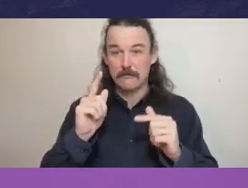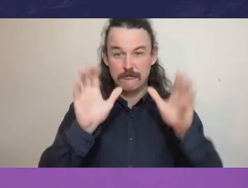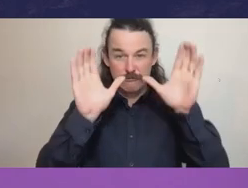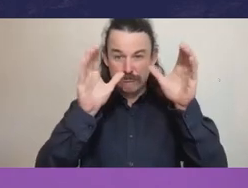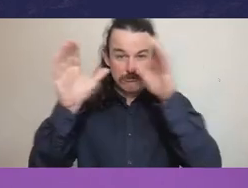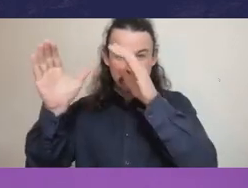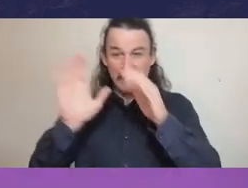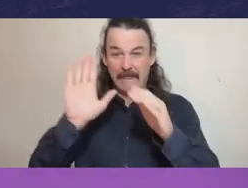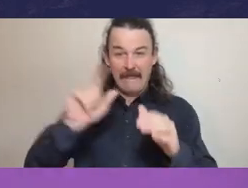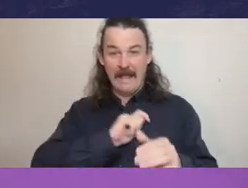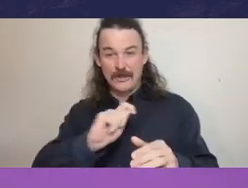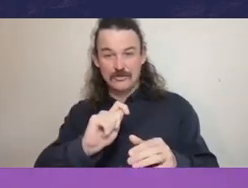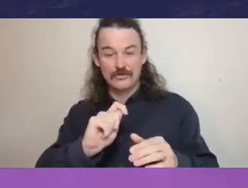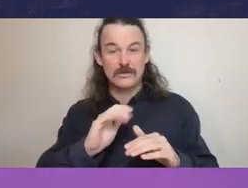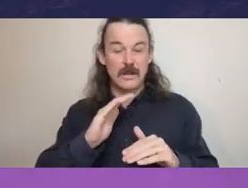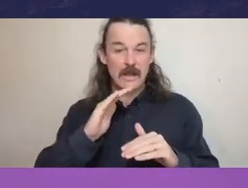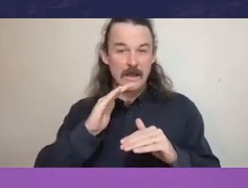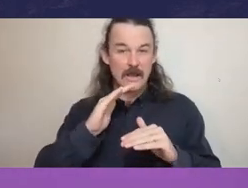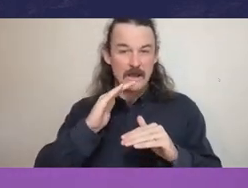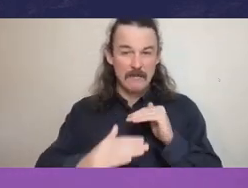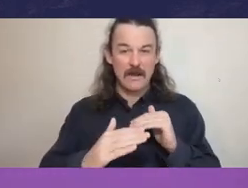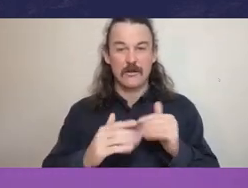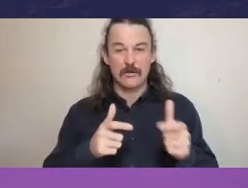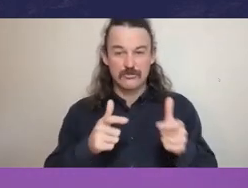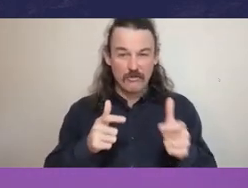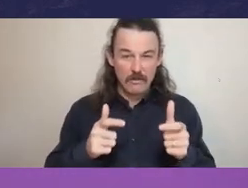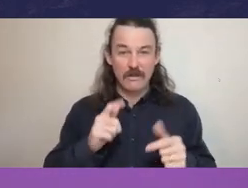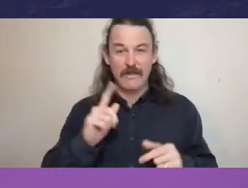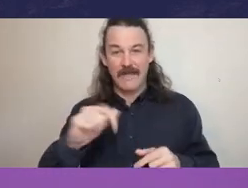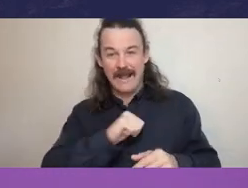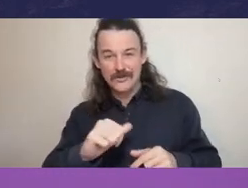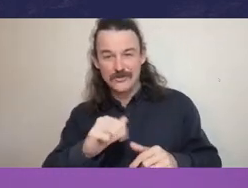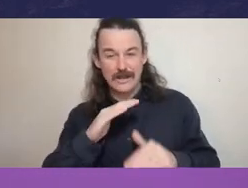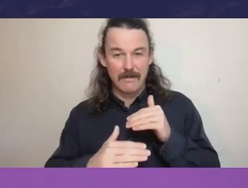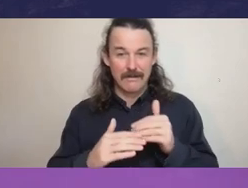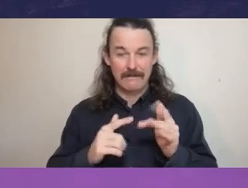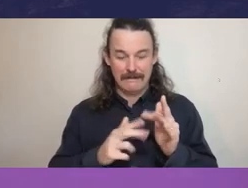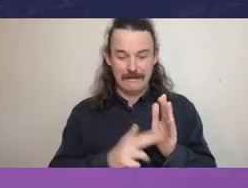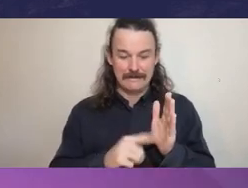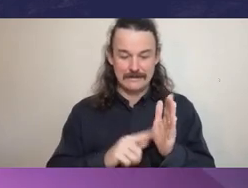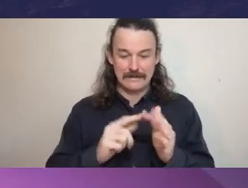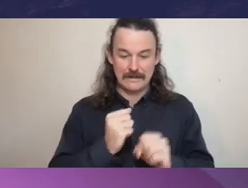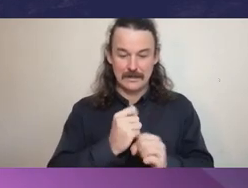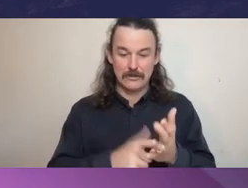They manage their attitude towards integrity. So it was good, I'm glad you started with that, because I would have if you hadn't. But